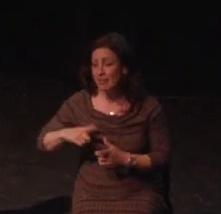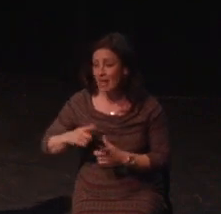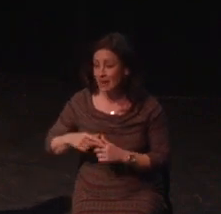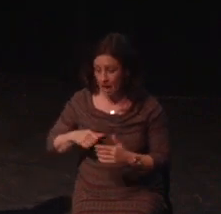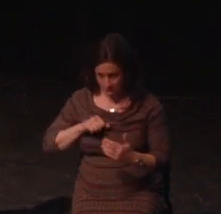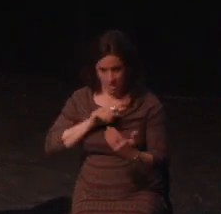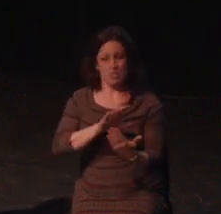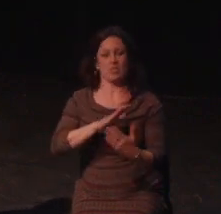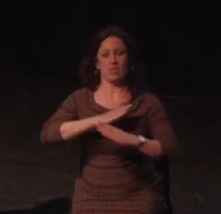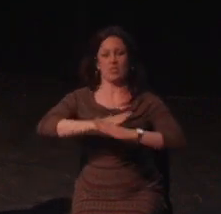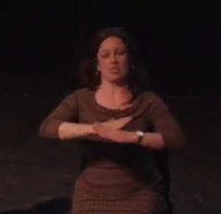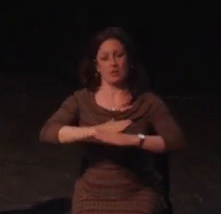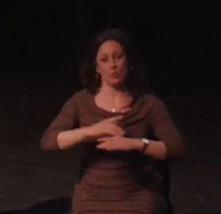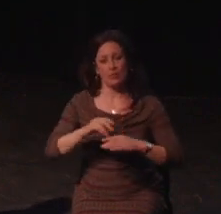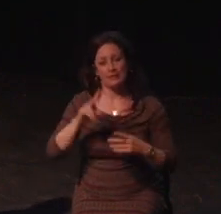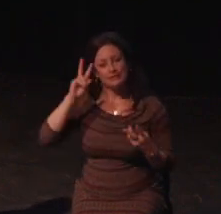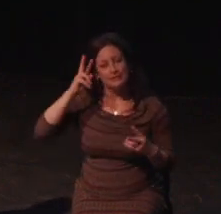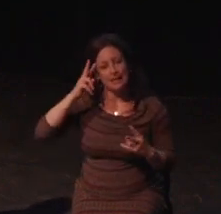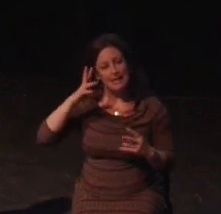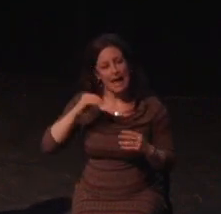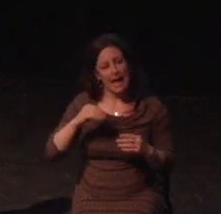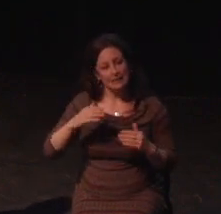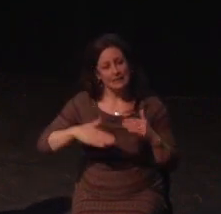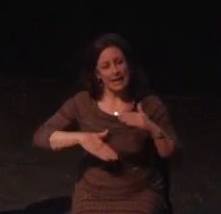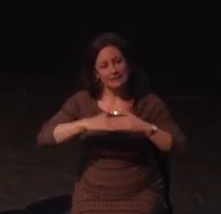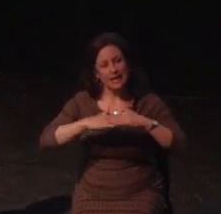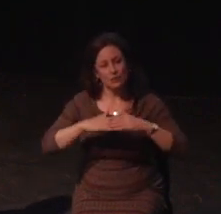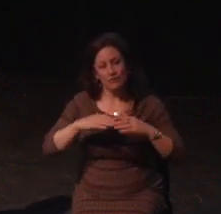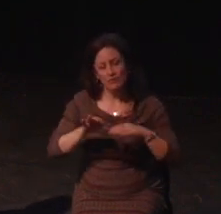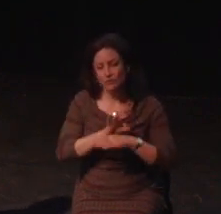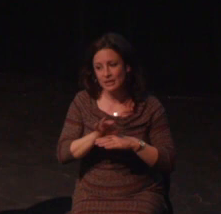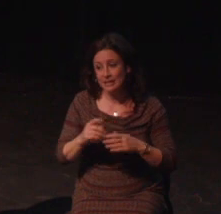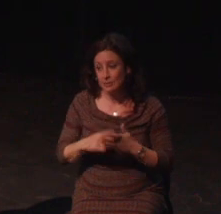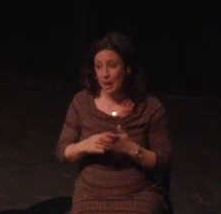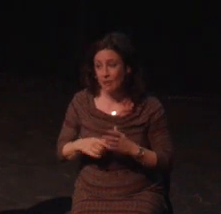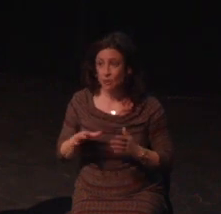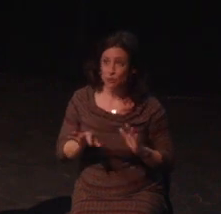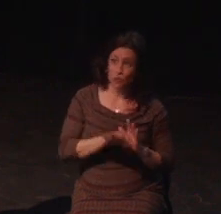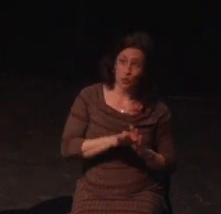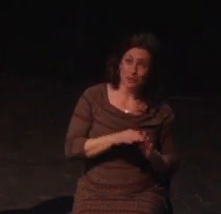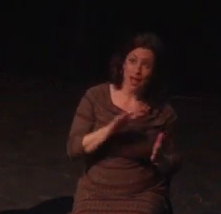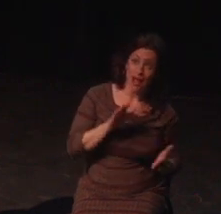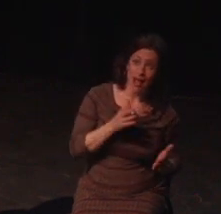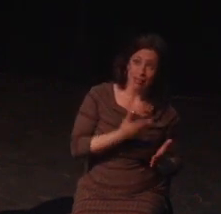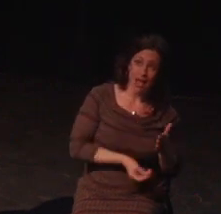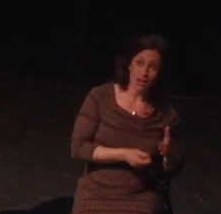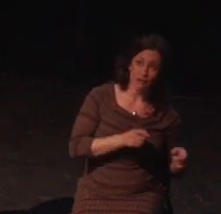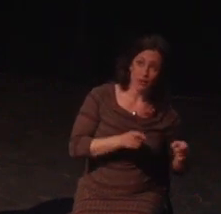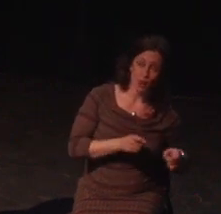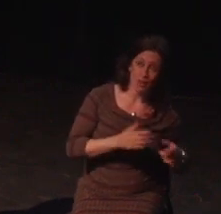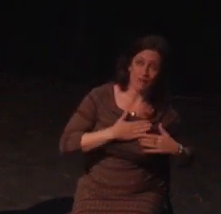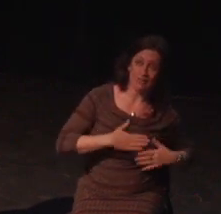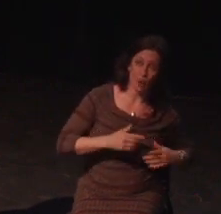in terms of accessibility. My needs change frequently, even sometimes in the middle of playing a game. Multiply disabled simply means I live with more than one disability.